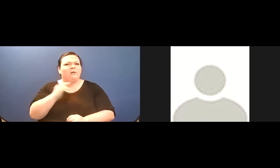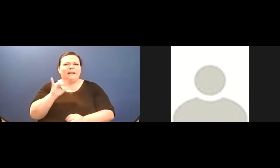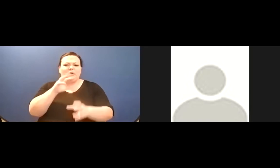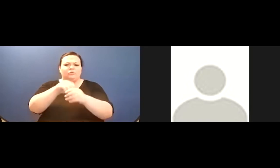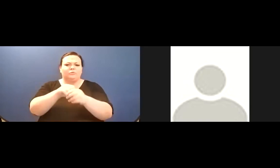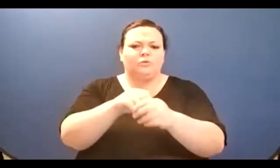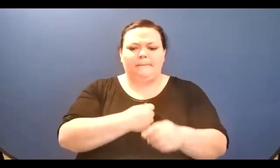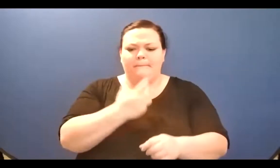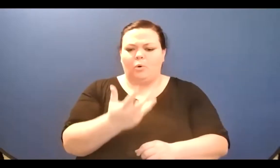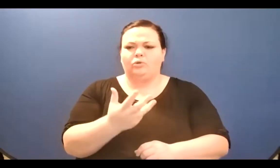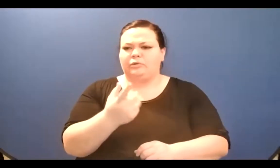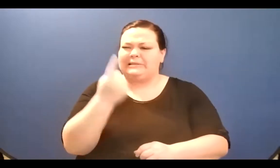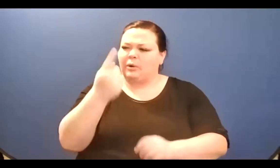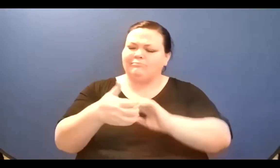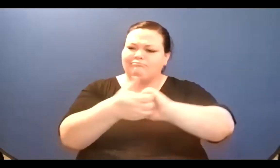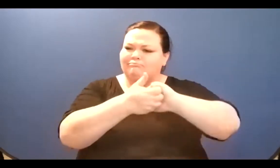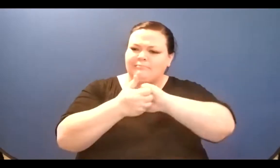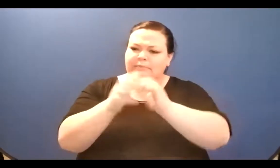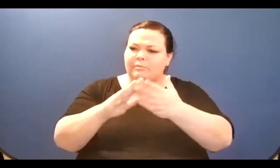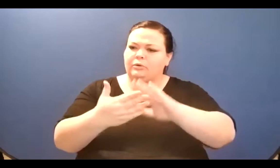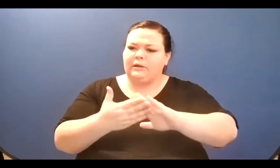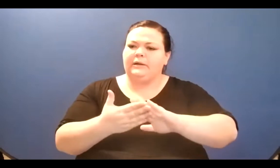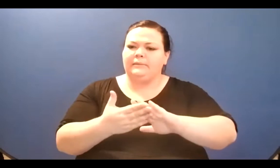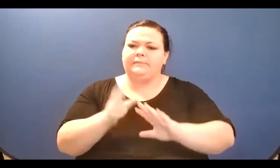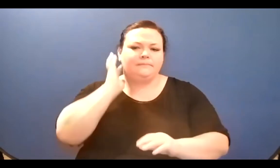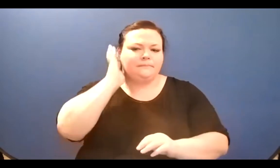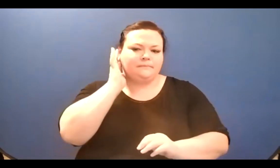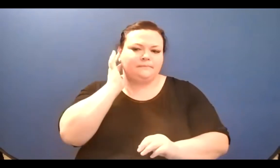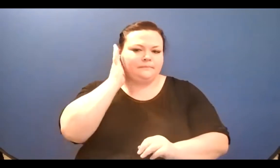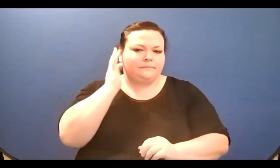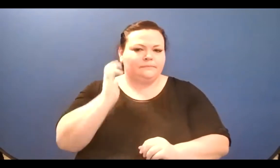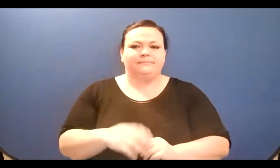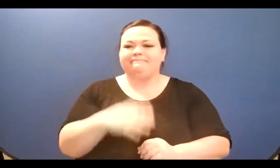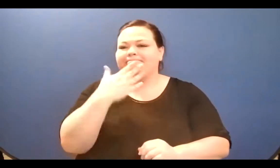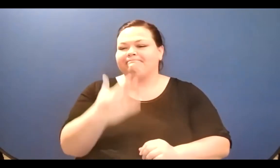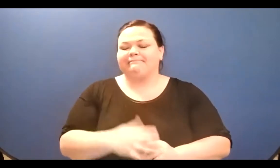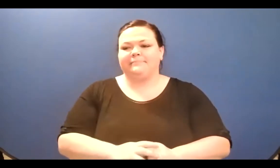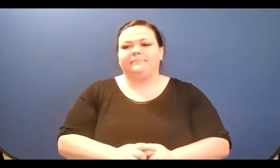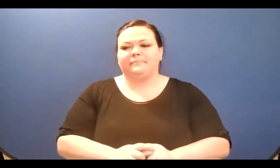incredible, also, we're making a pie, but I was so excited to find out about their website, so, um, I